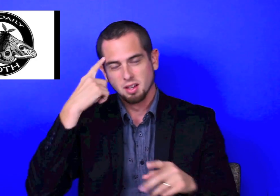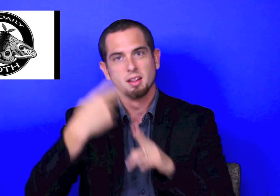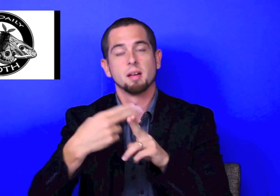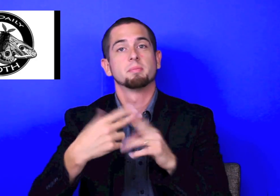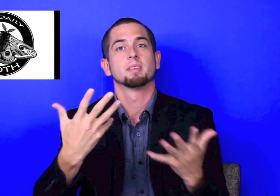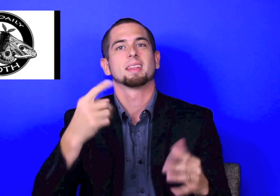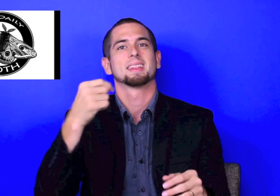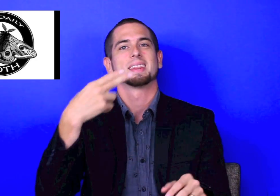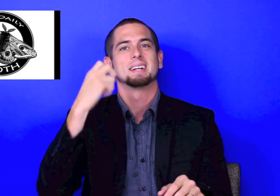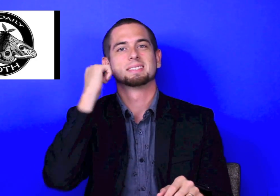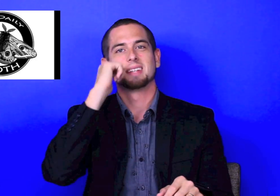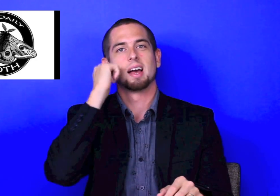I have an opportunity, I feel like it's the right time to start this ASL Radio.